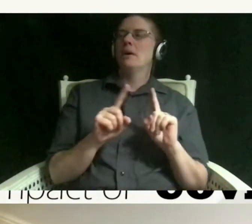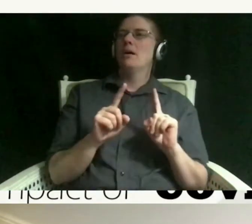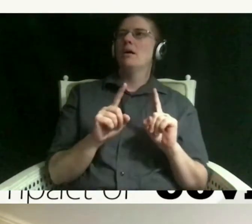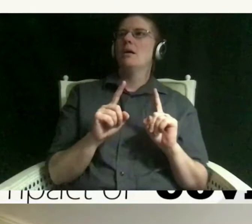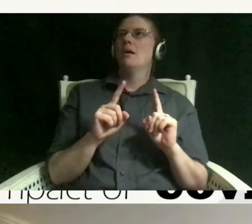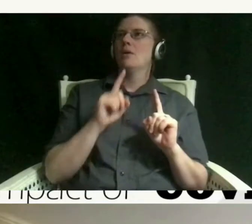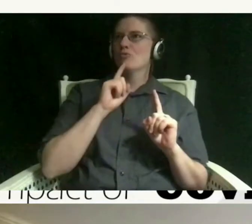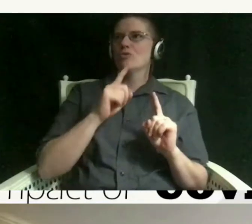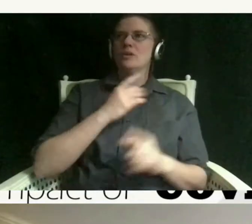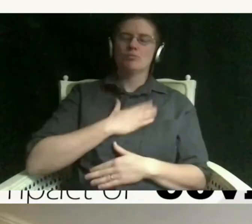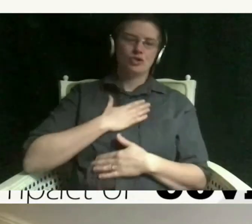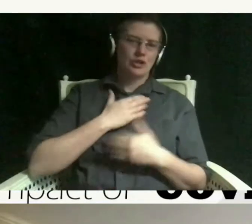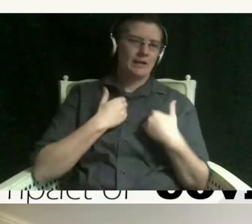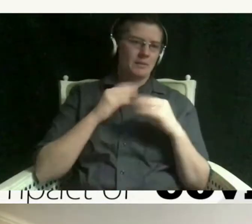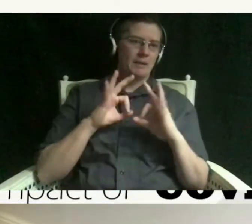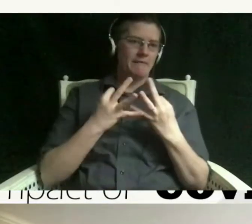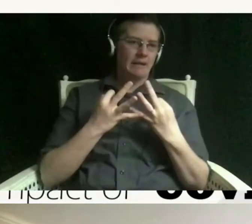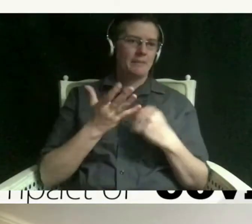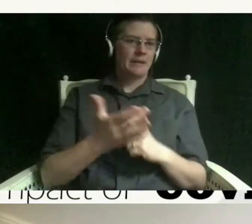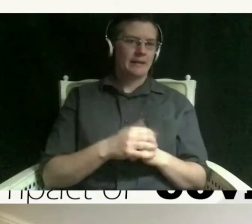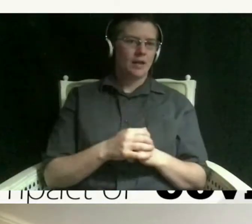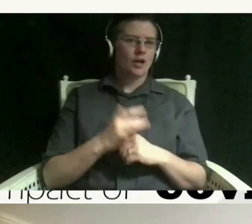and i feel like you're always supportive you can help me through some rough times